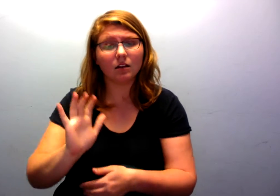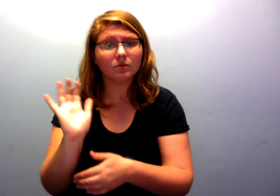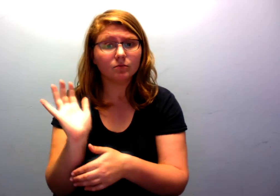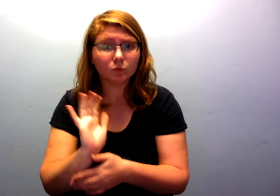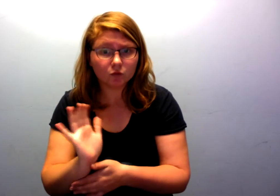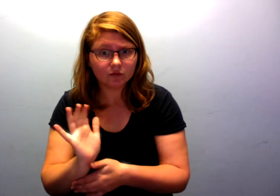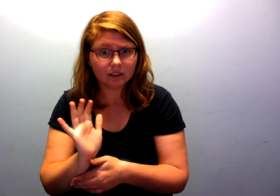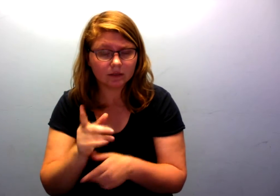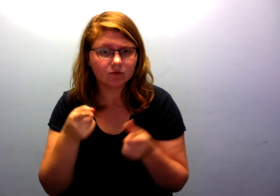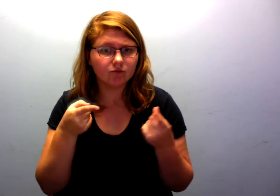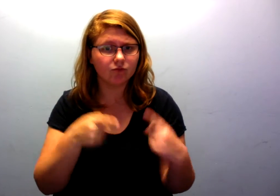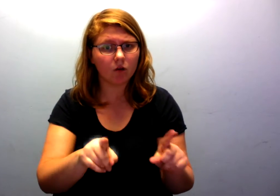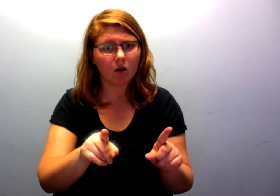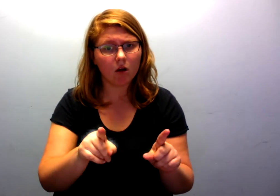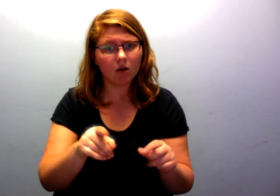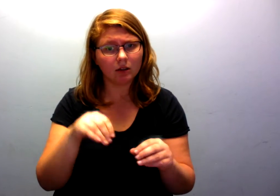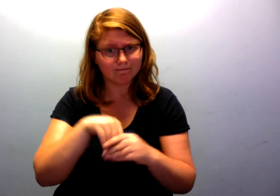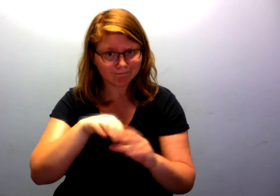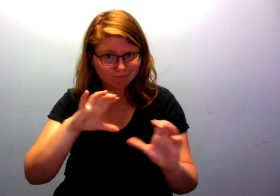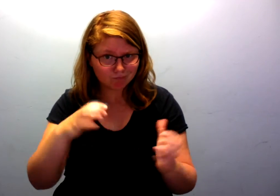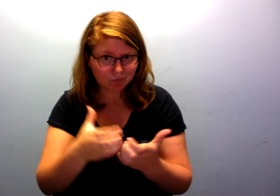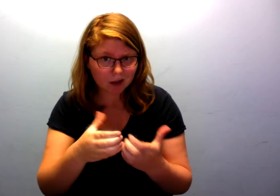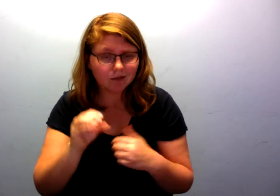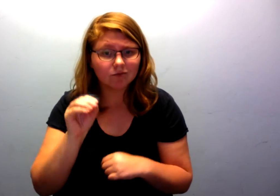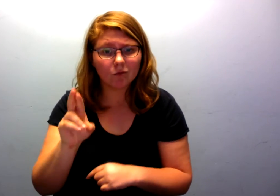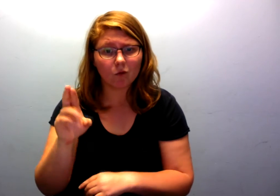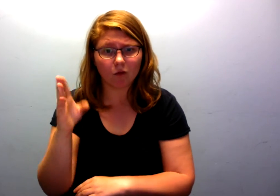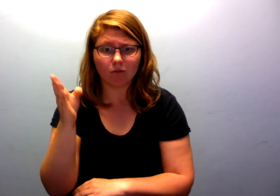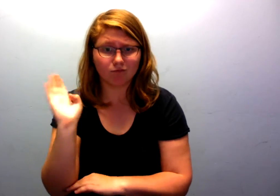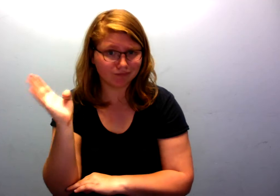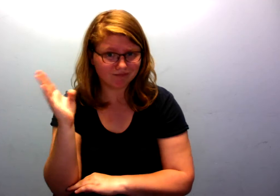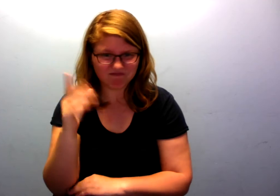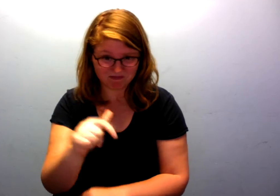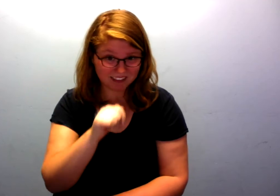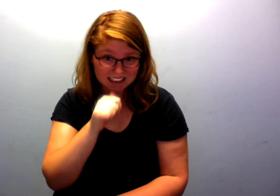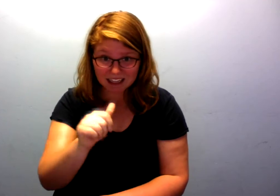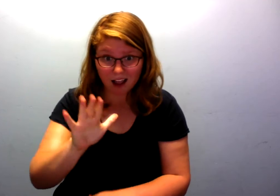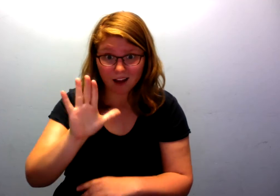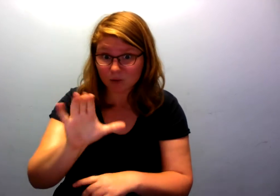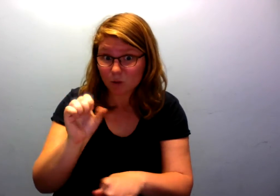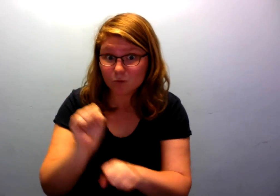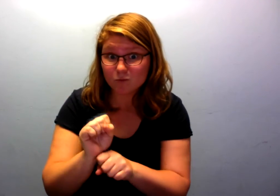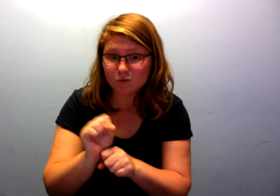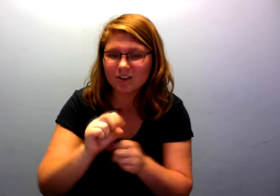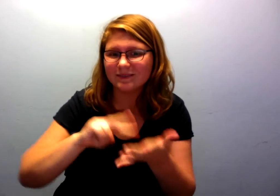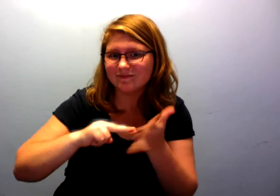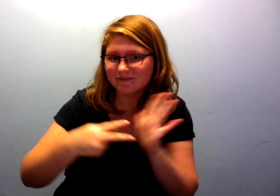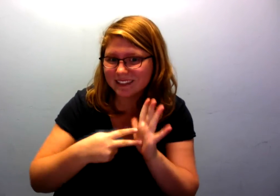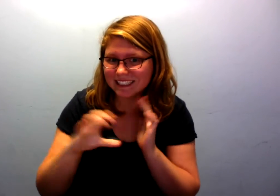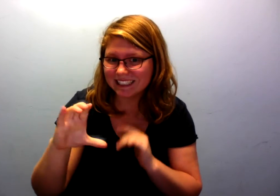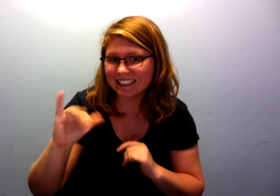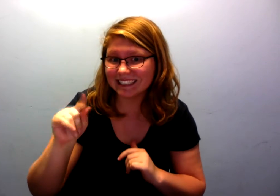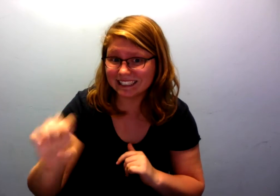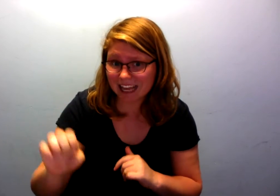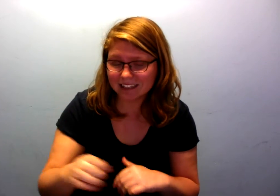movies/film while giving a presentation in class or for a homework assignment. If it is not your work, you must cite your source!